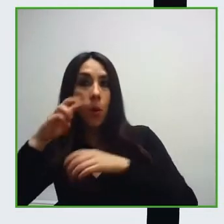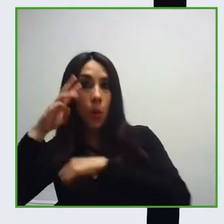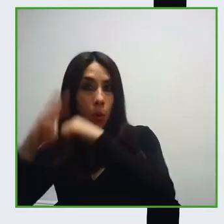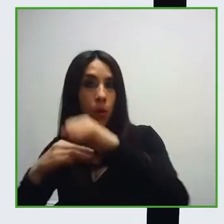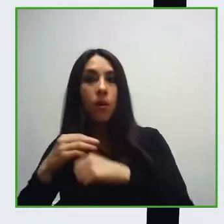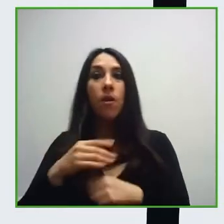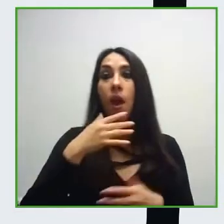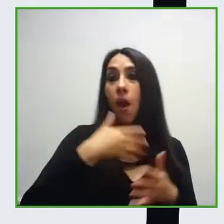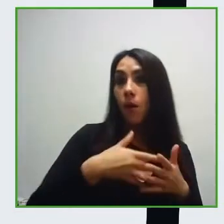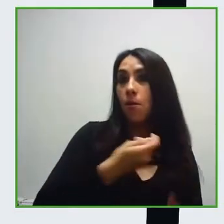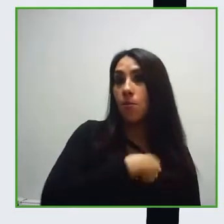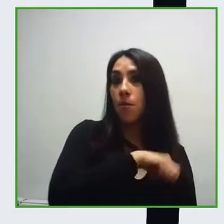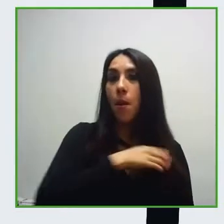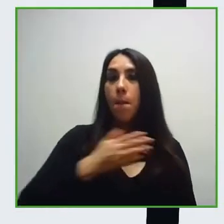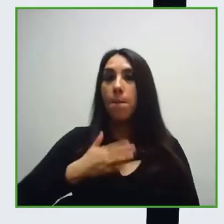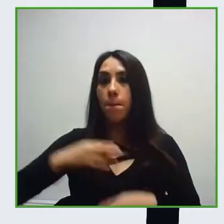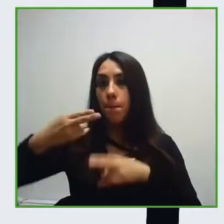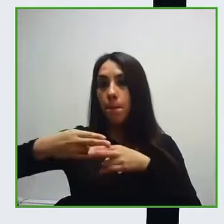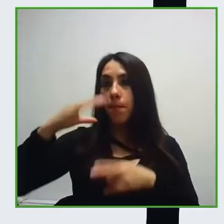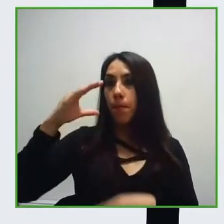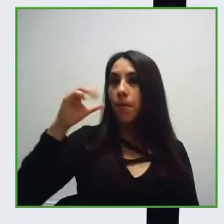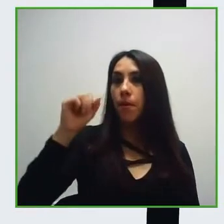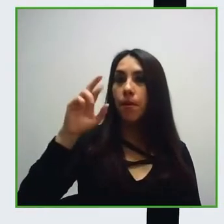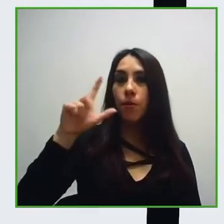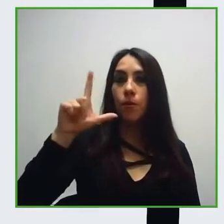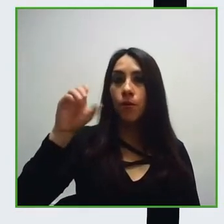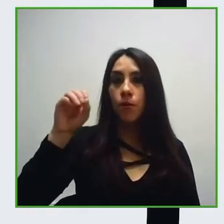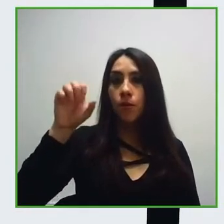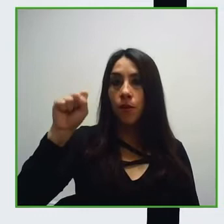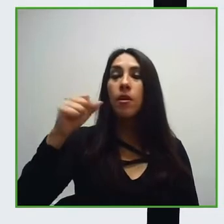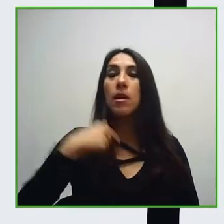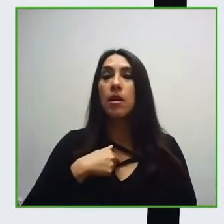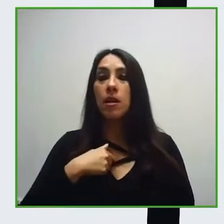Head of Management and Diversity of Fundación Descúbreme. I’m a white man,